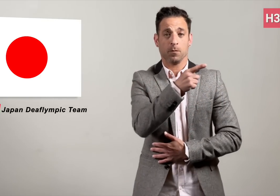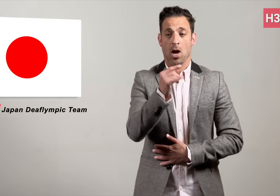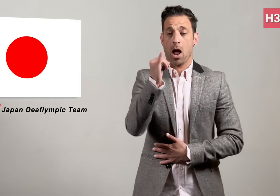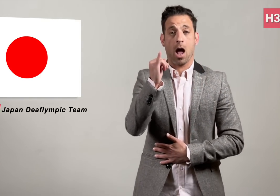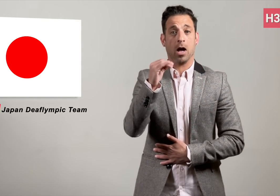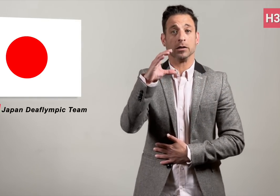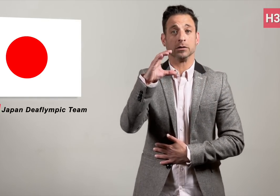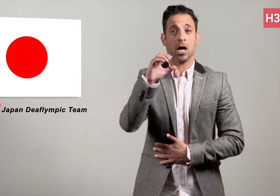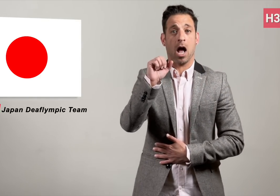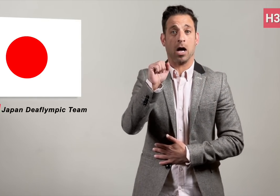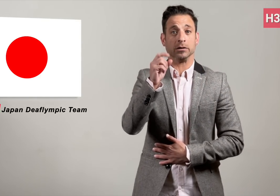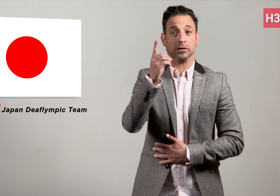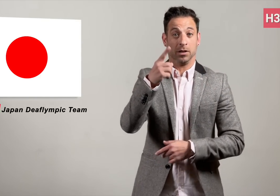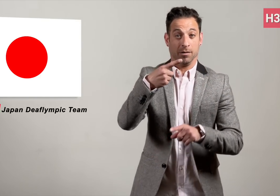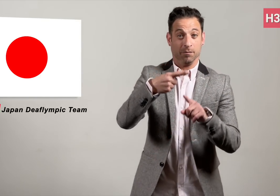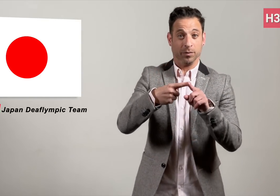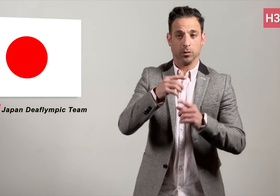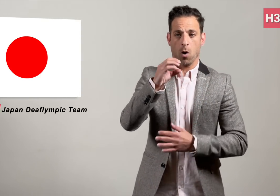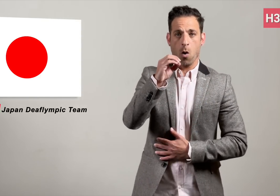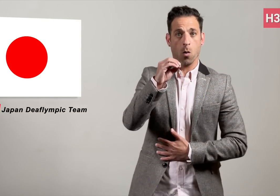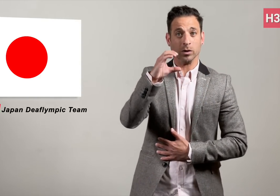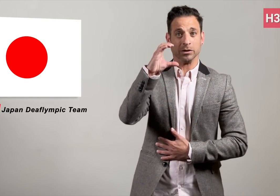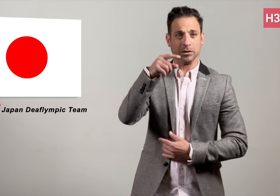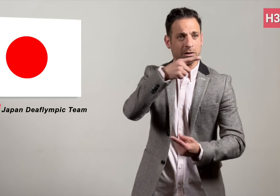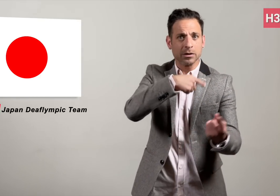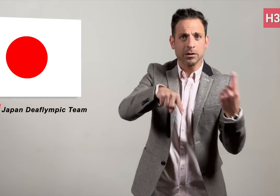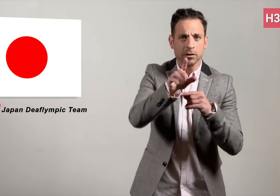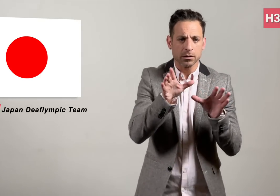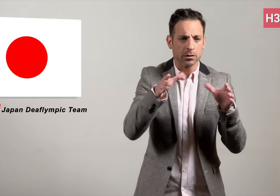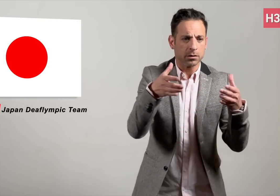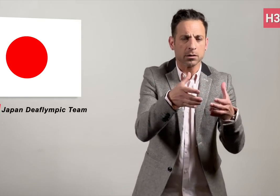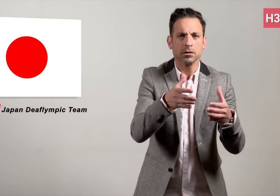that the ICSD and the Organising Committee